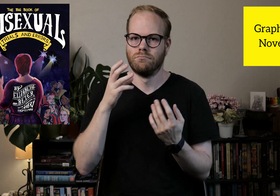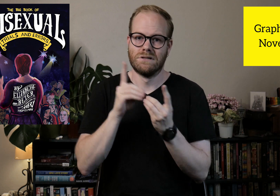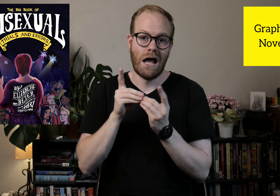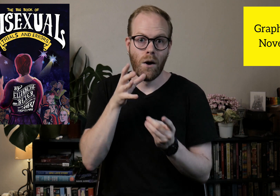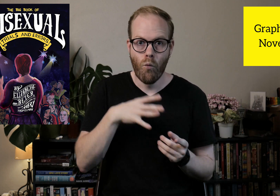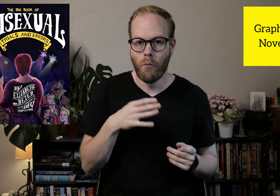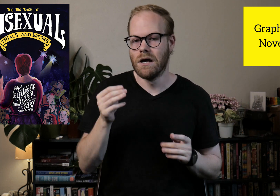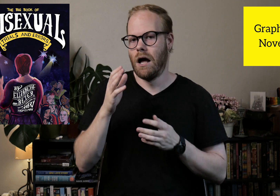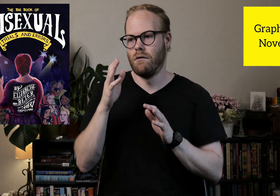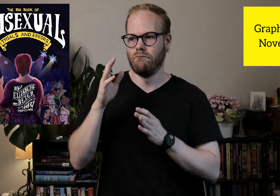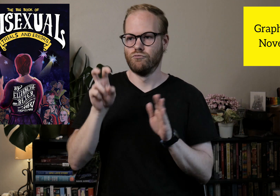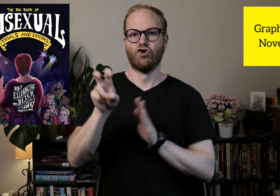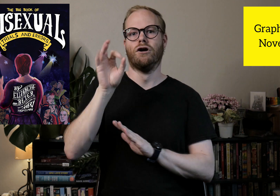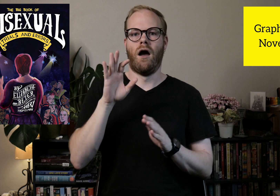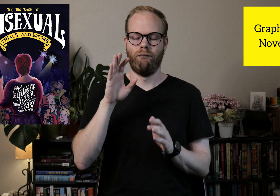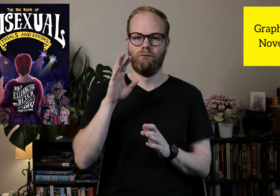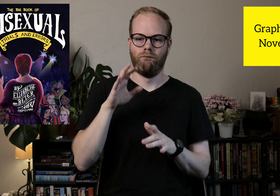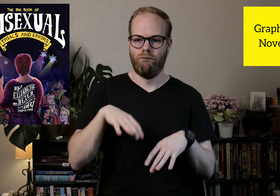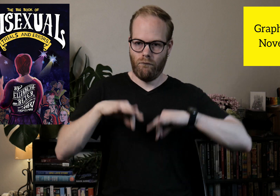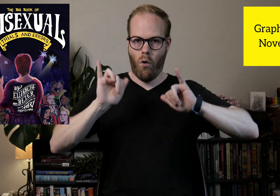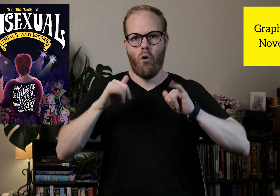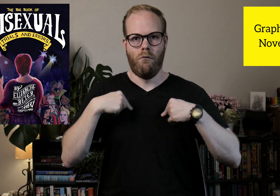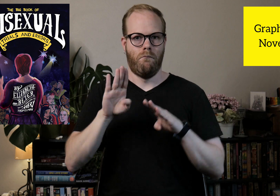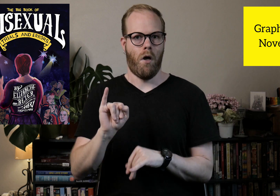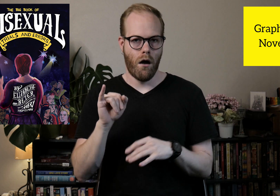dating women, the journey of figuring out she's bi.